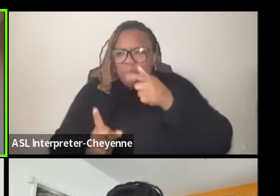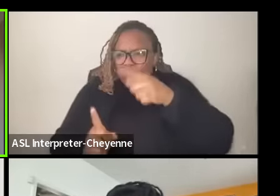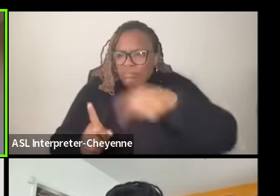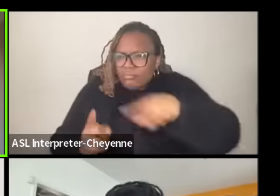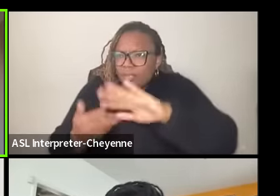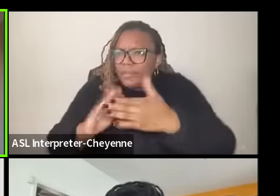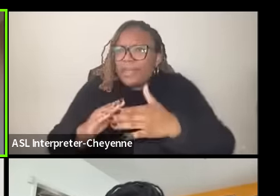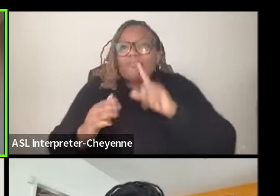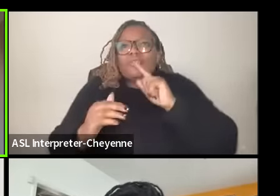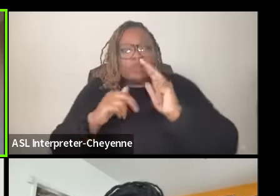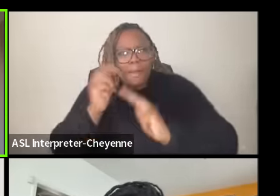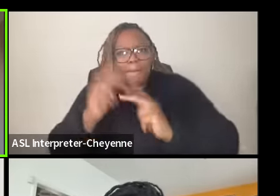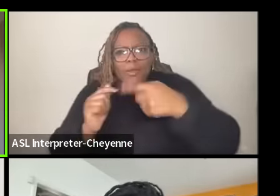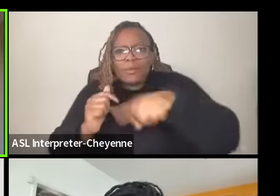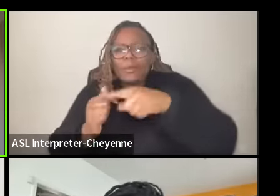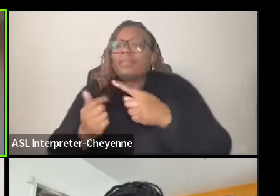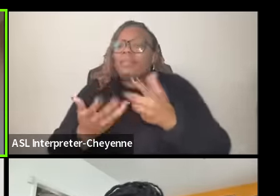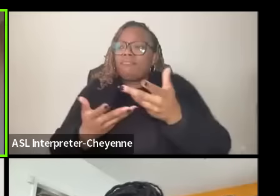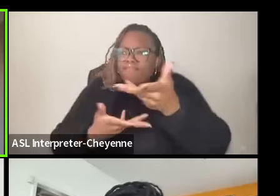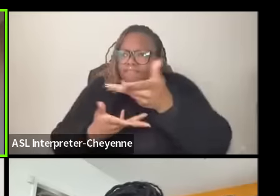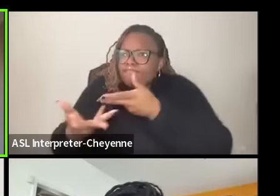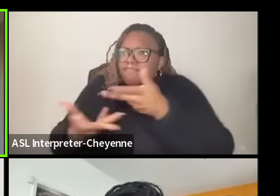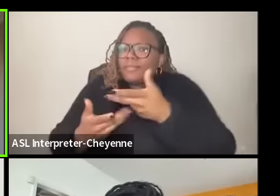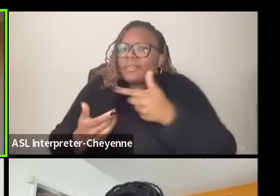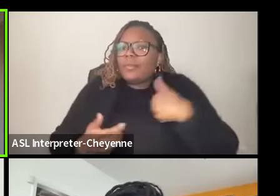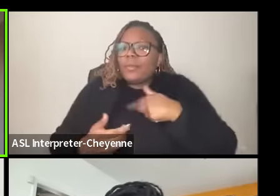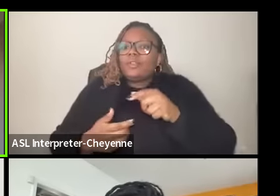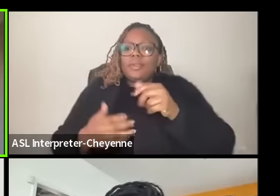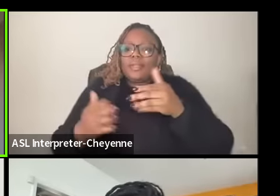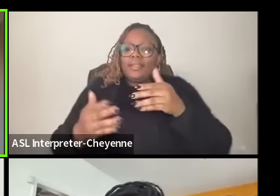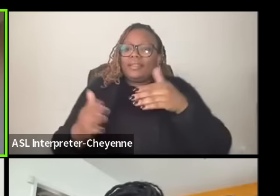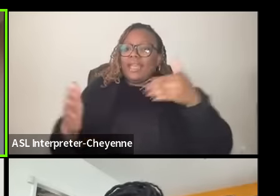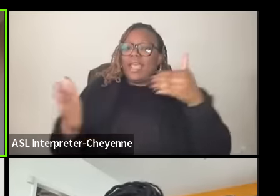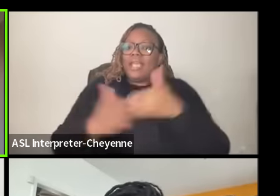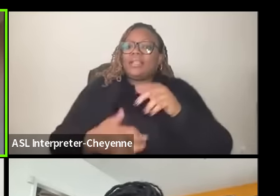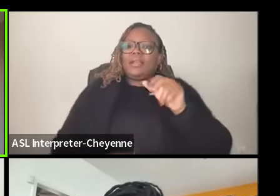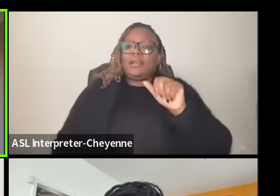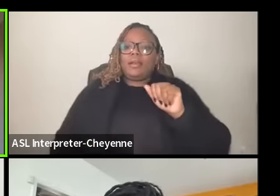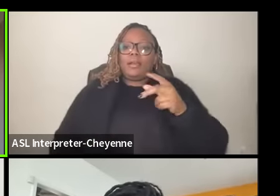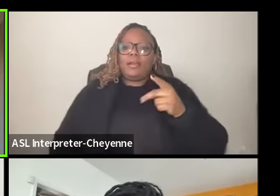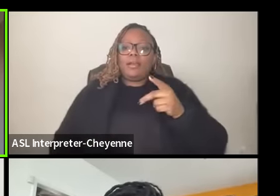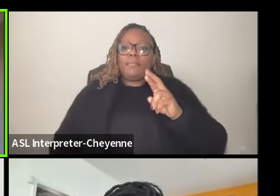them right when we were doing the anti- apartate struggle in South Africa there were a number of